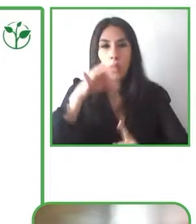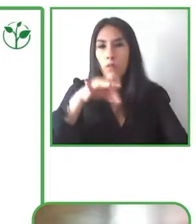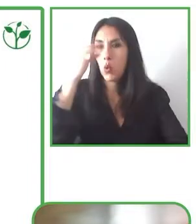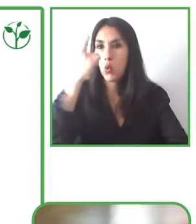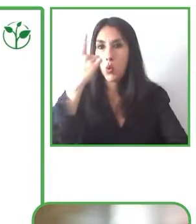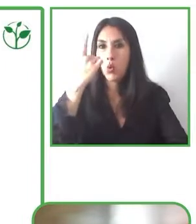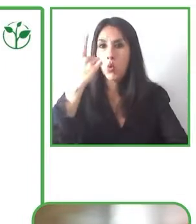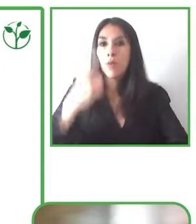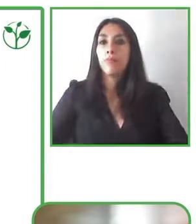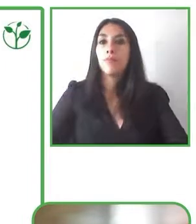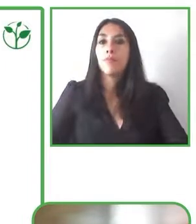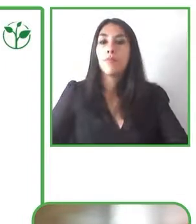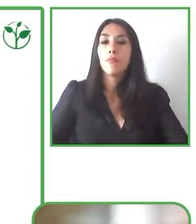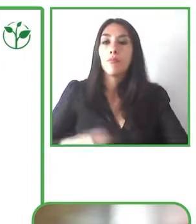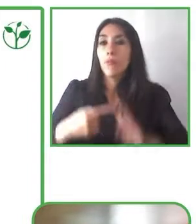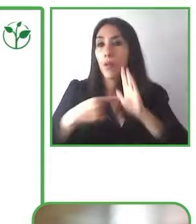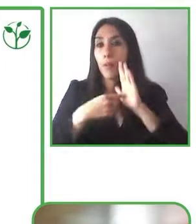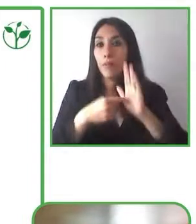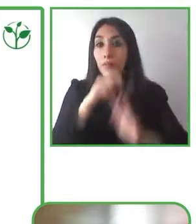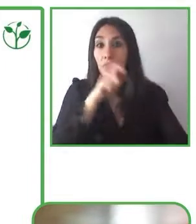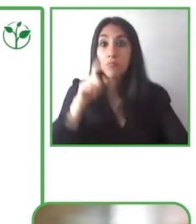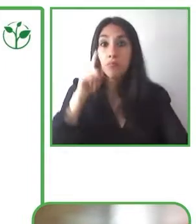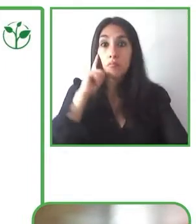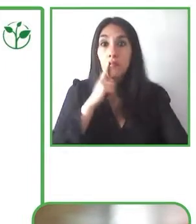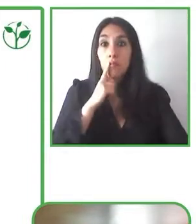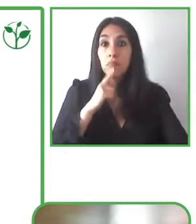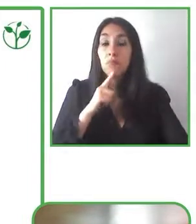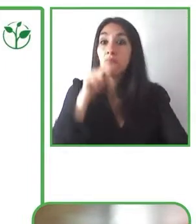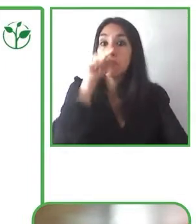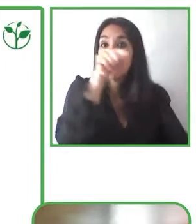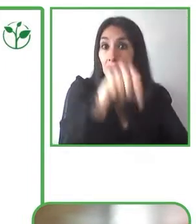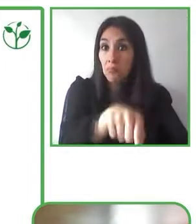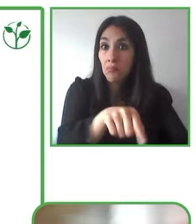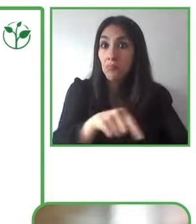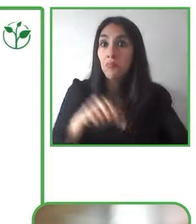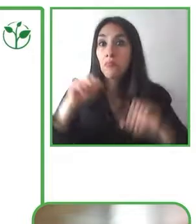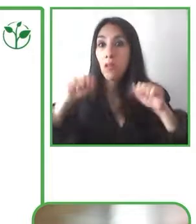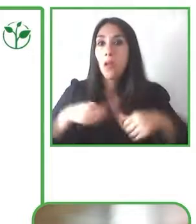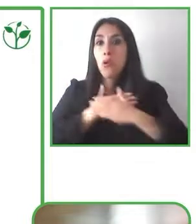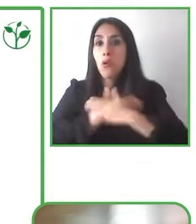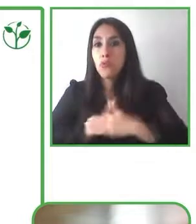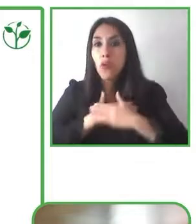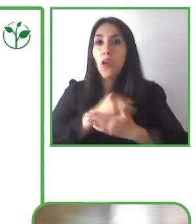so that we can provide greater enjoyment for people with auditory disabilities.